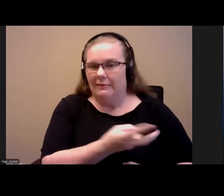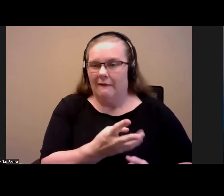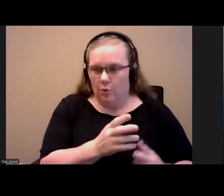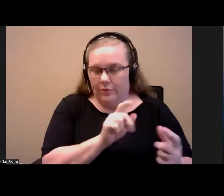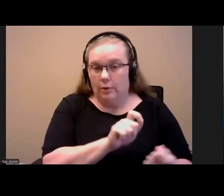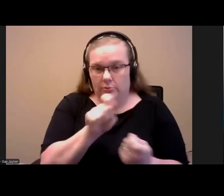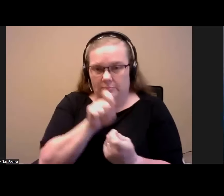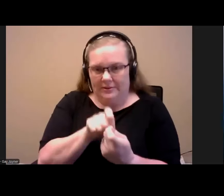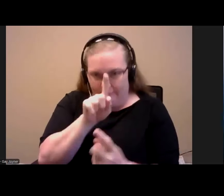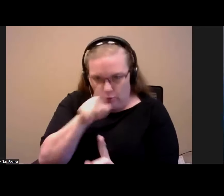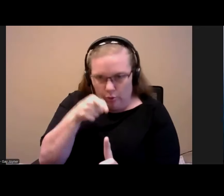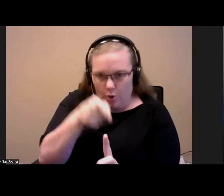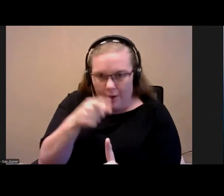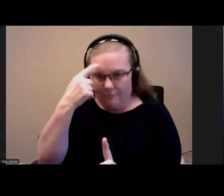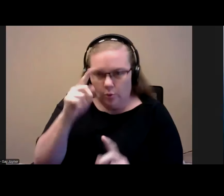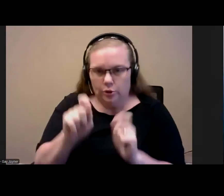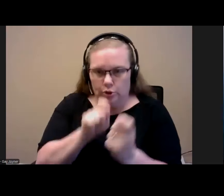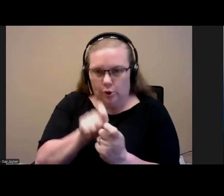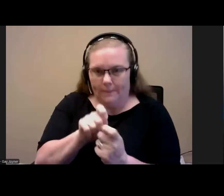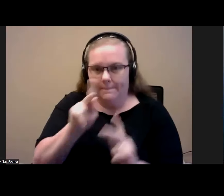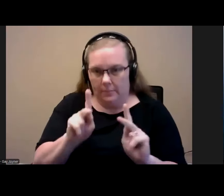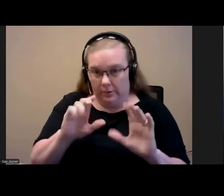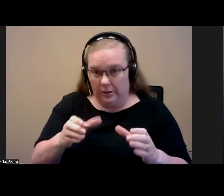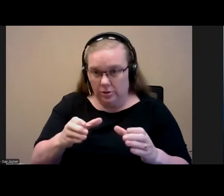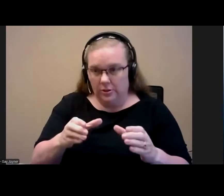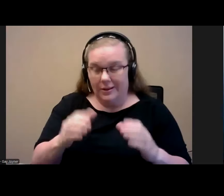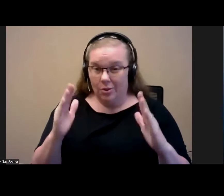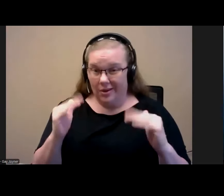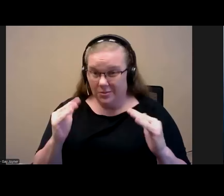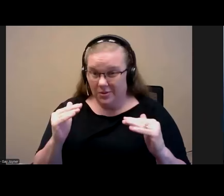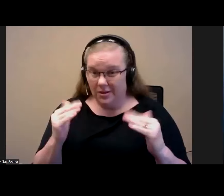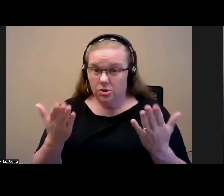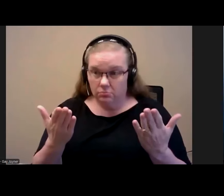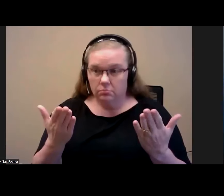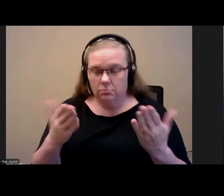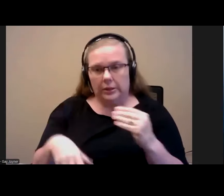targeted at a certain population. And where the execution is that, in addition to the voucher